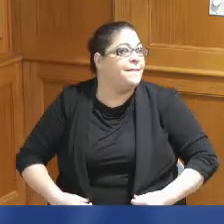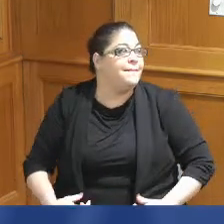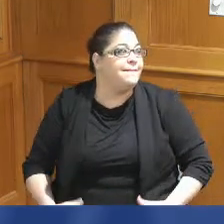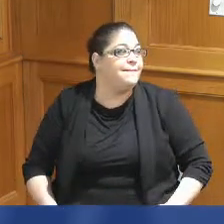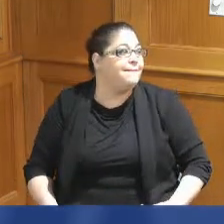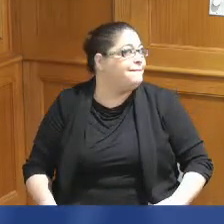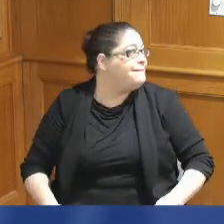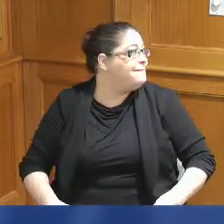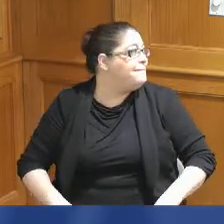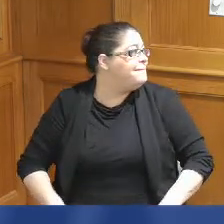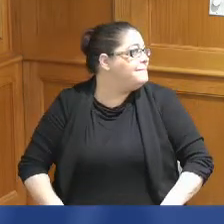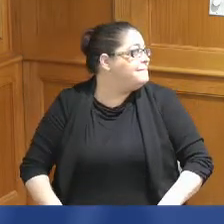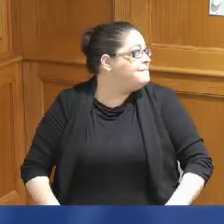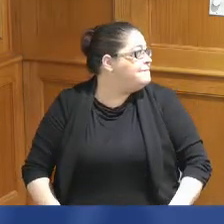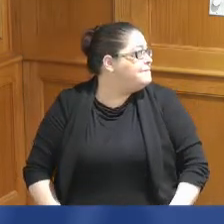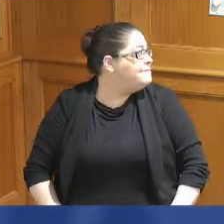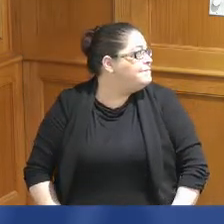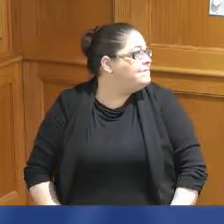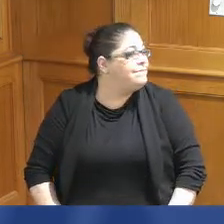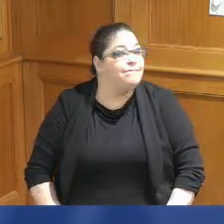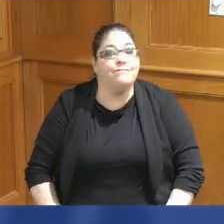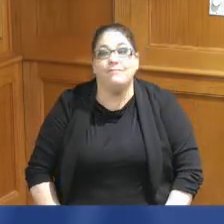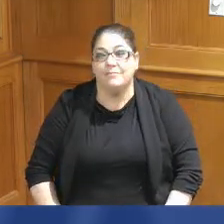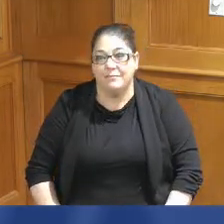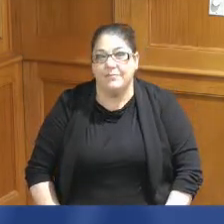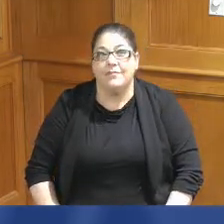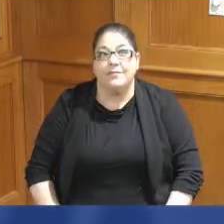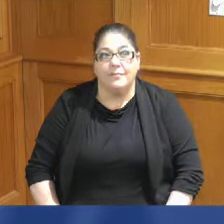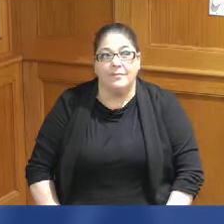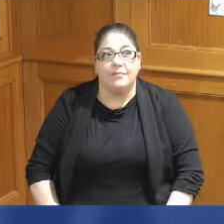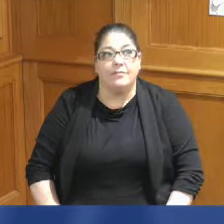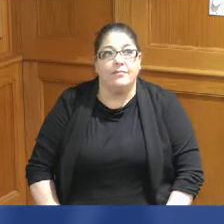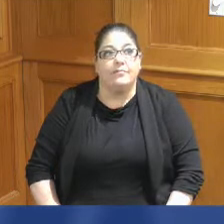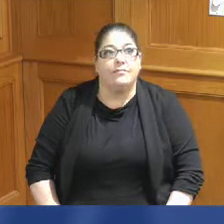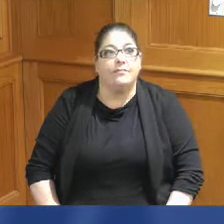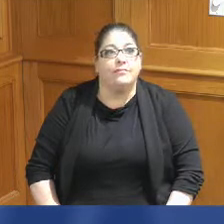okay we got the the slide up there I don't know Leslie you want me to click through it or do you